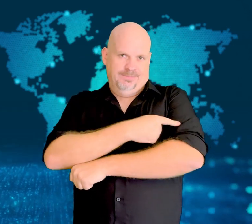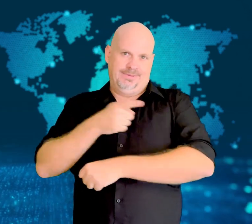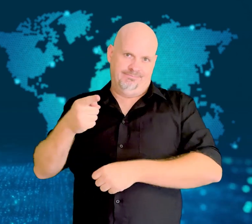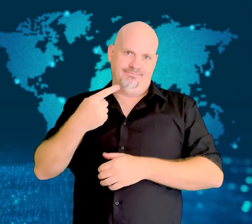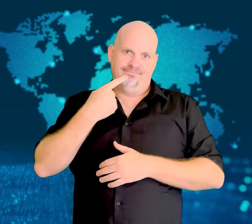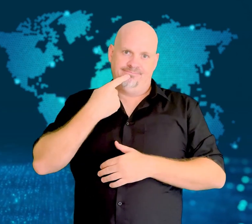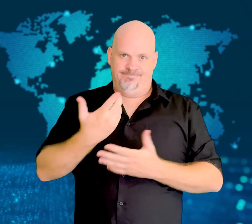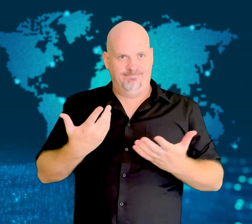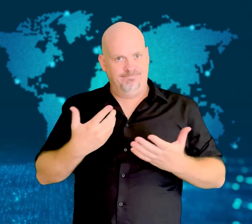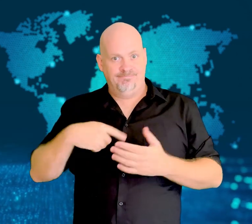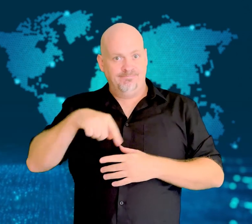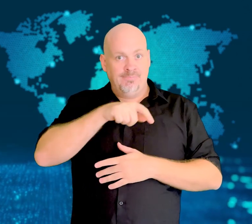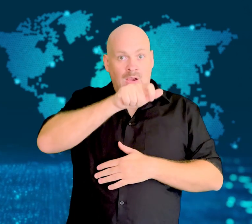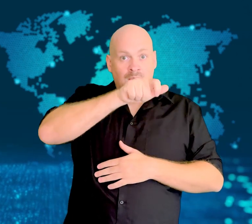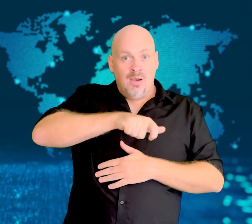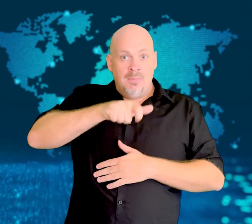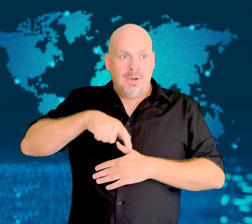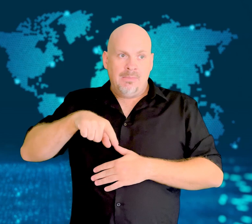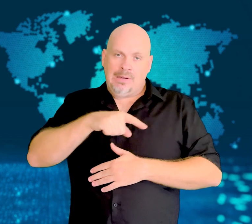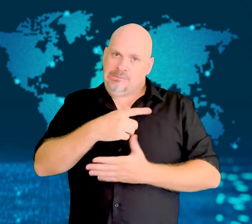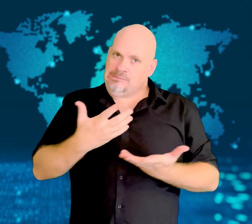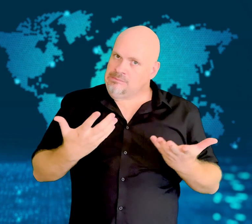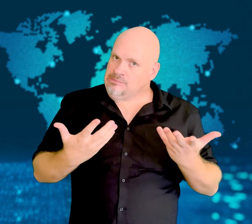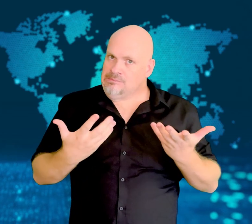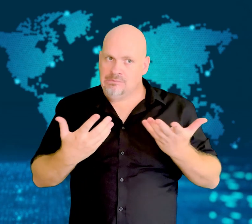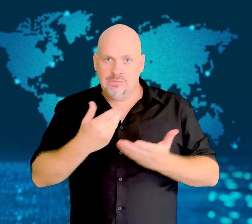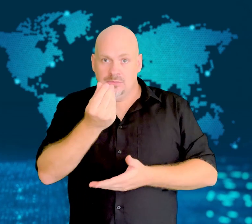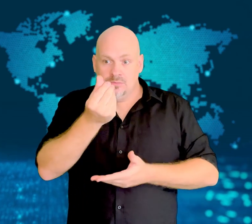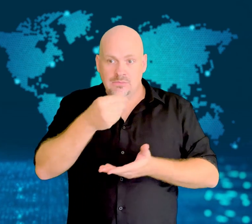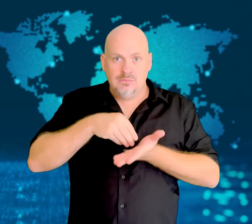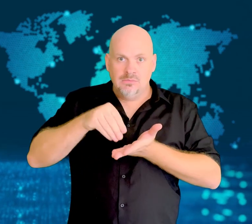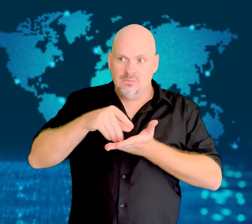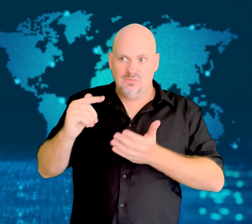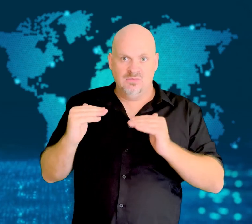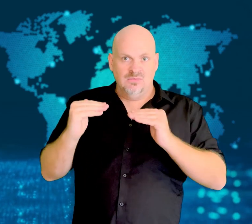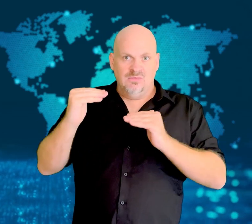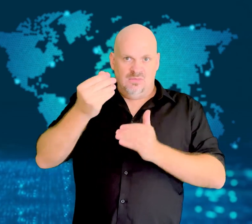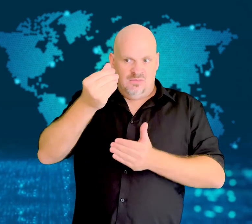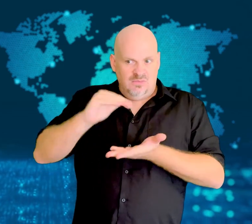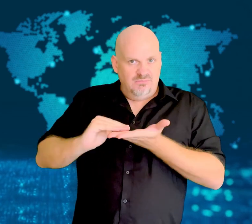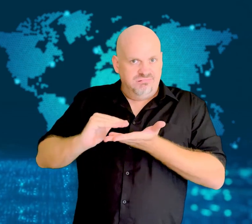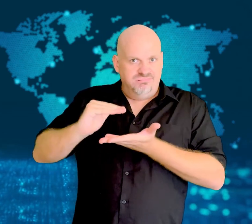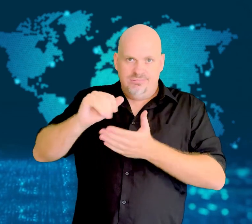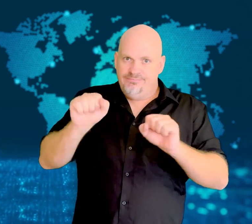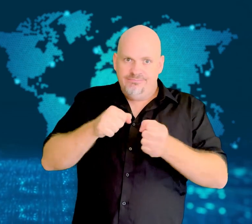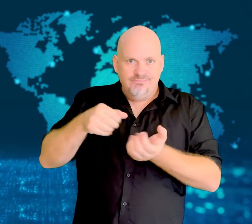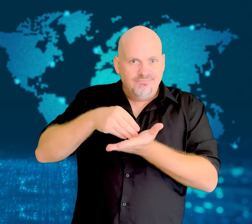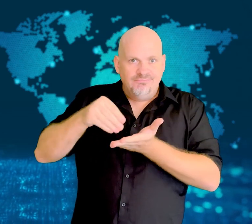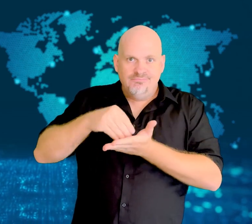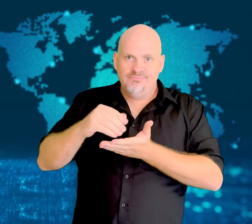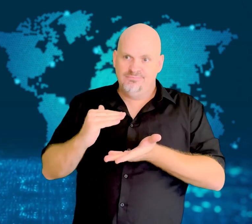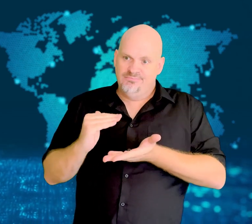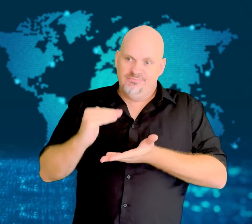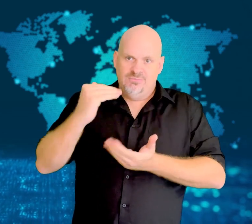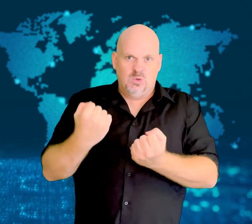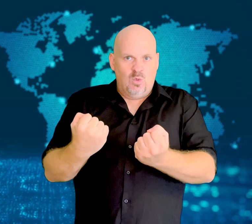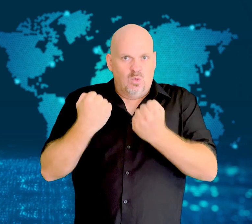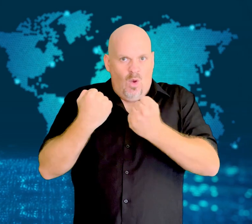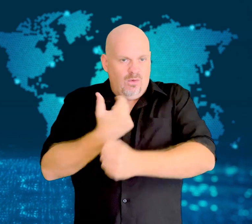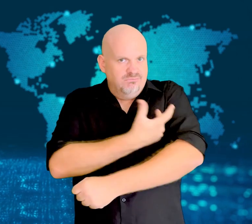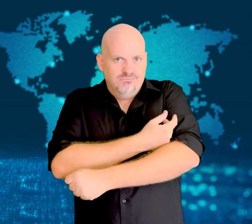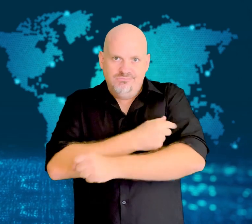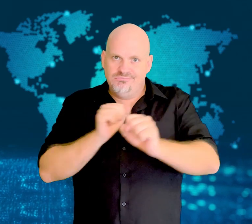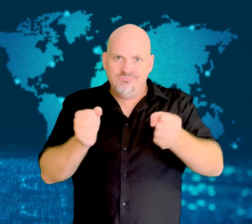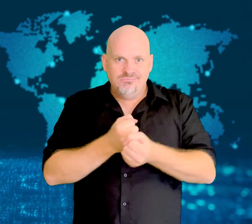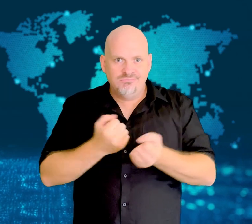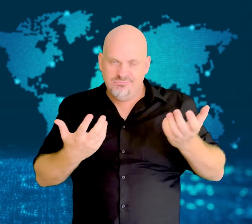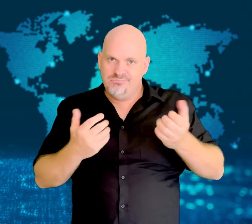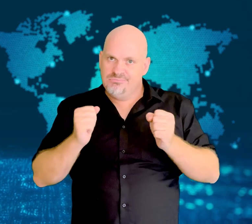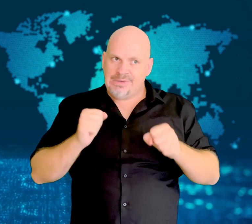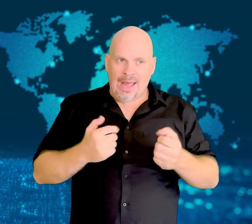A representative of the hospital described this as dangerous for